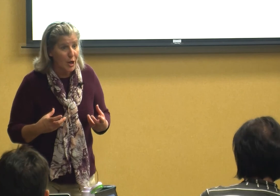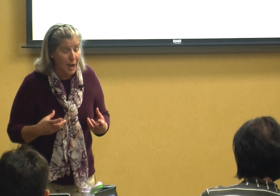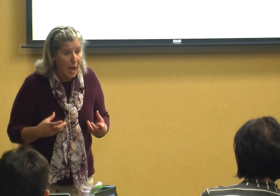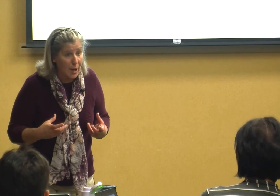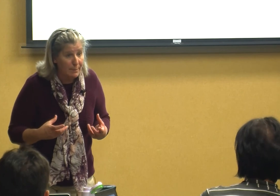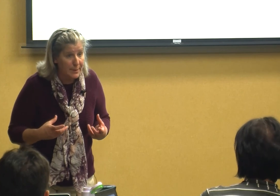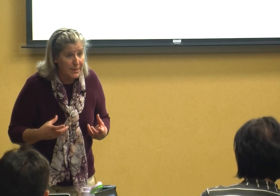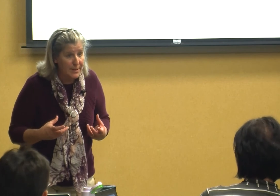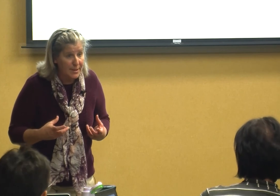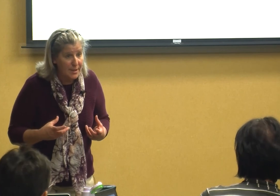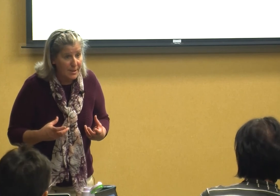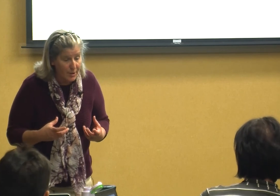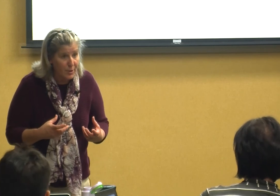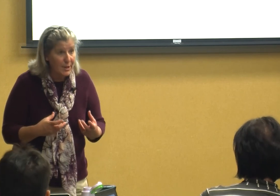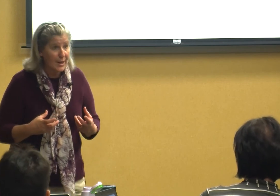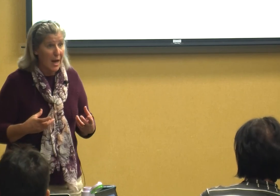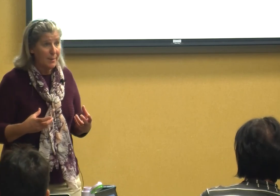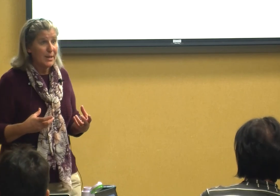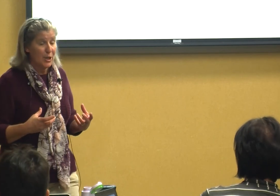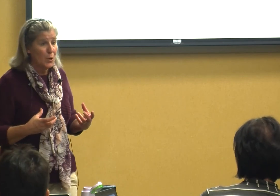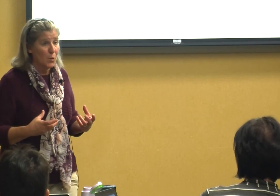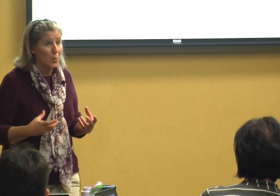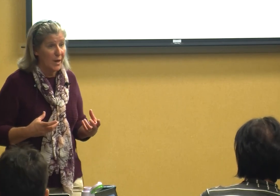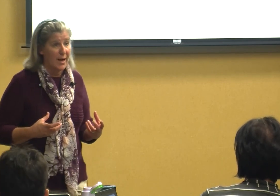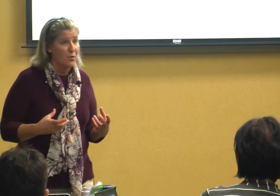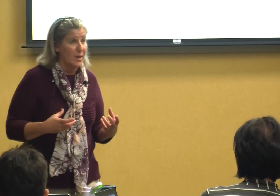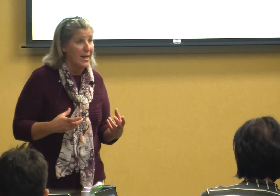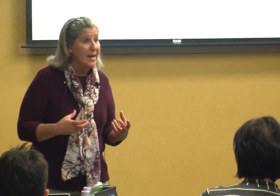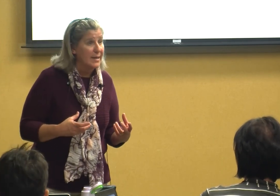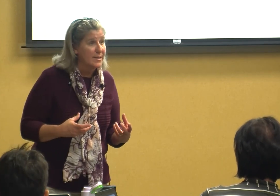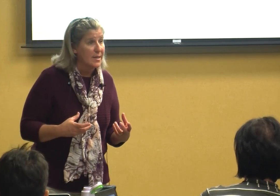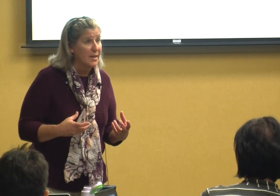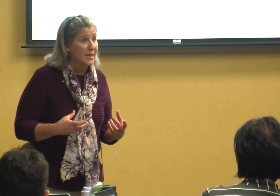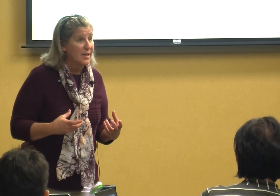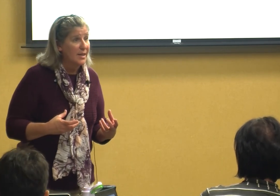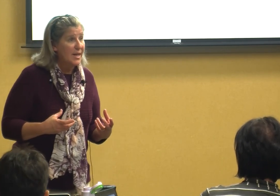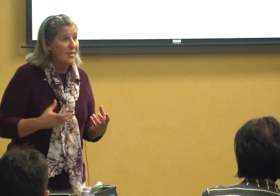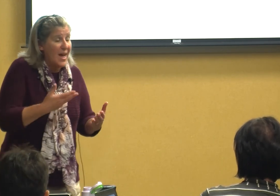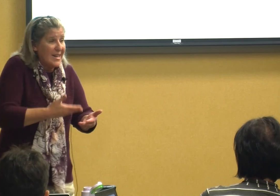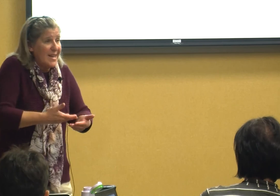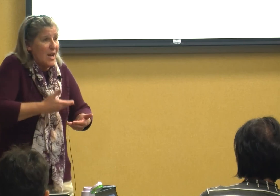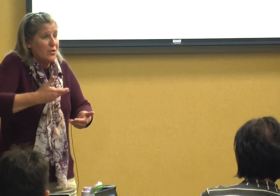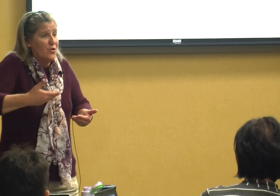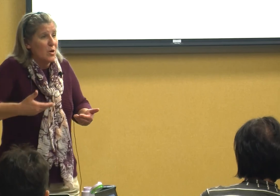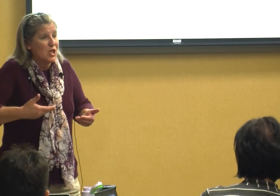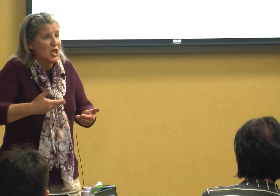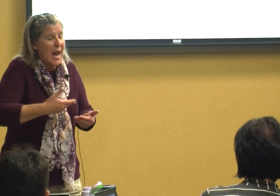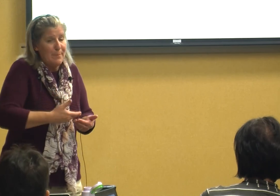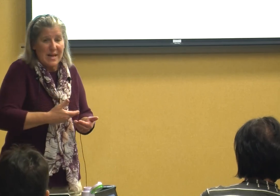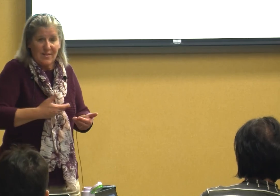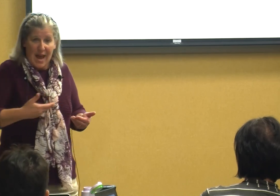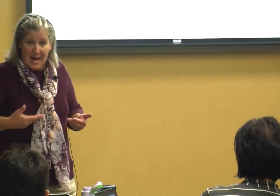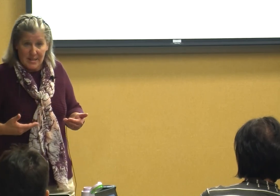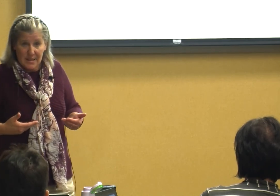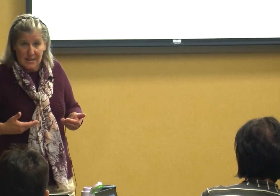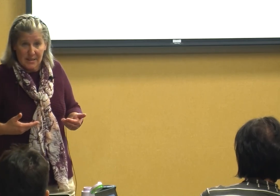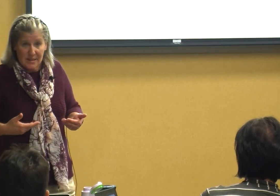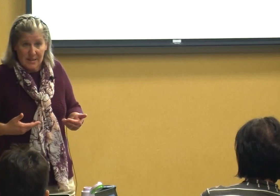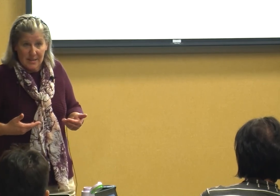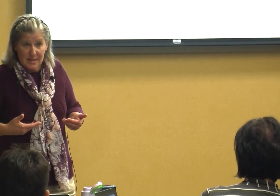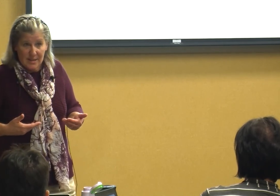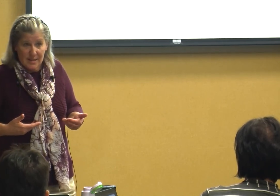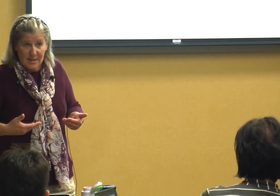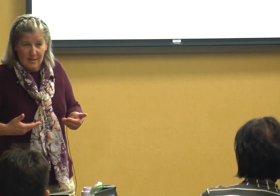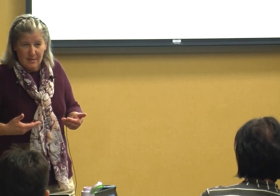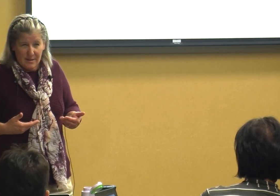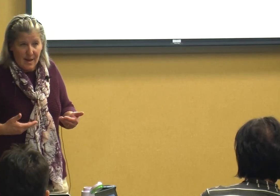to come they're going to come and do whatever it is that's how you start shaping that does that